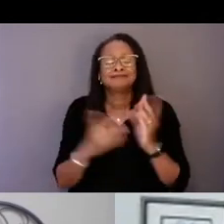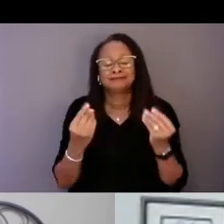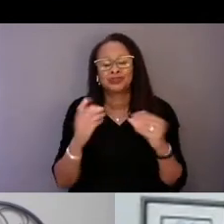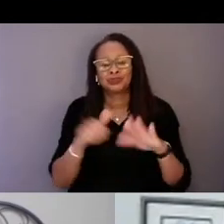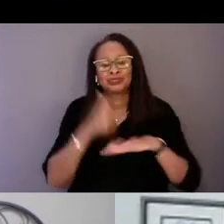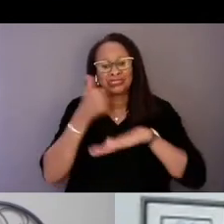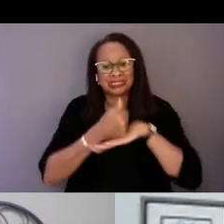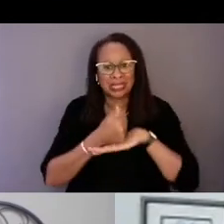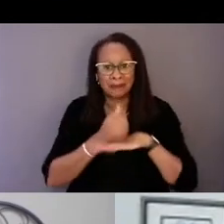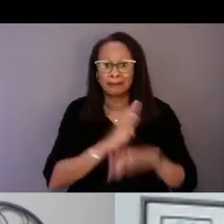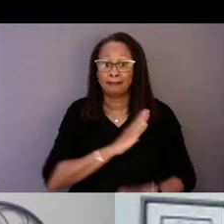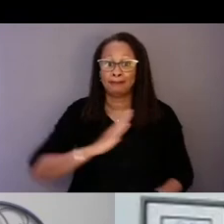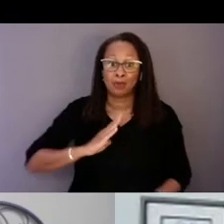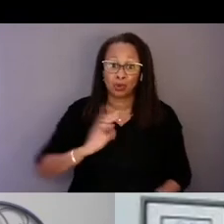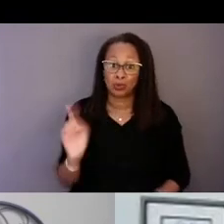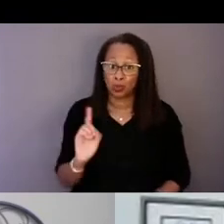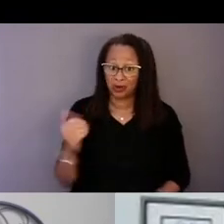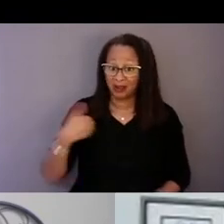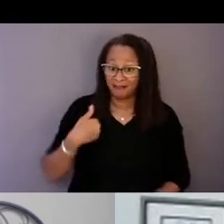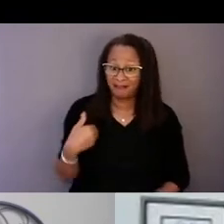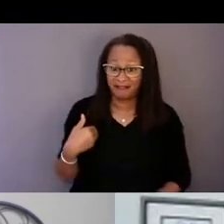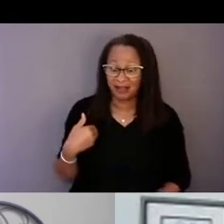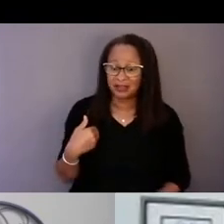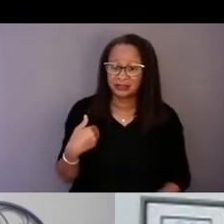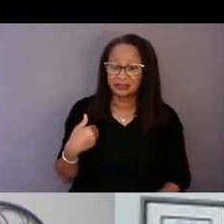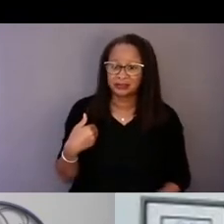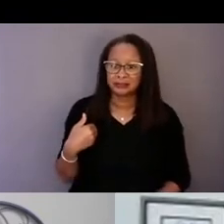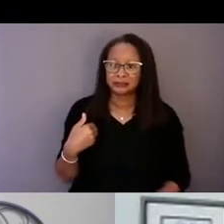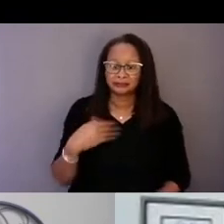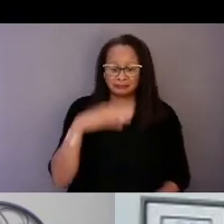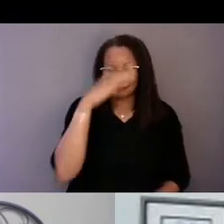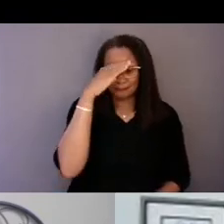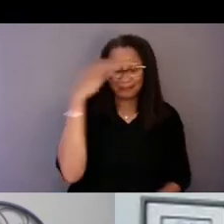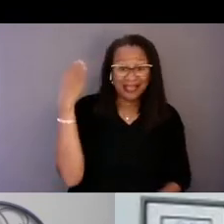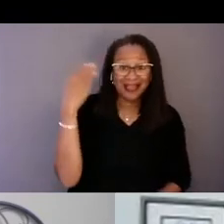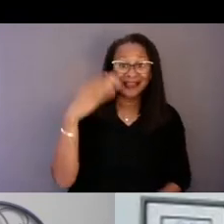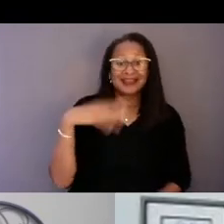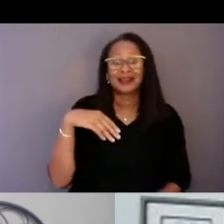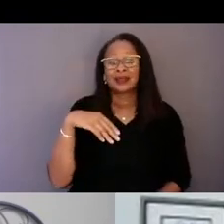where you have Black, Hispanic, non-English speaking,